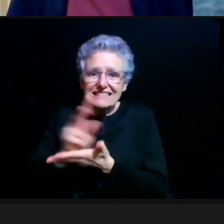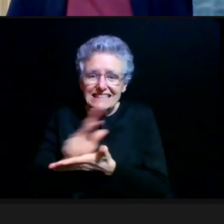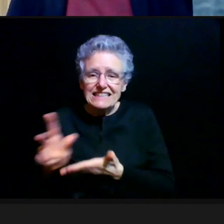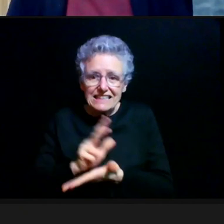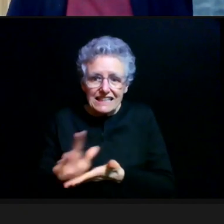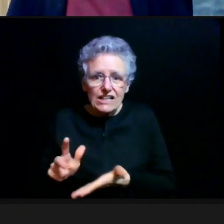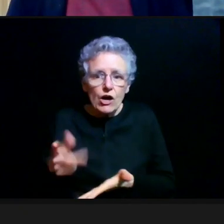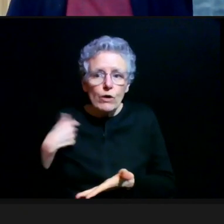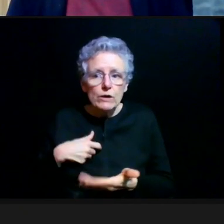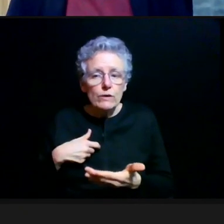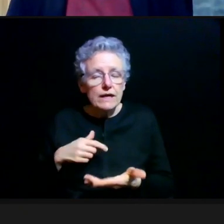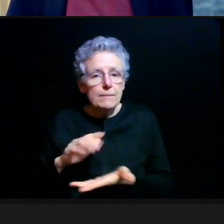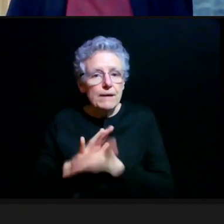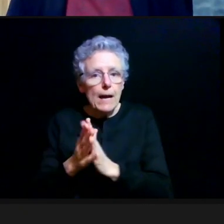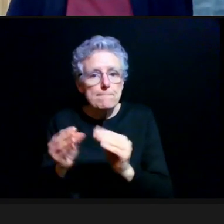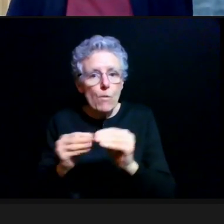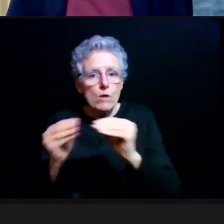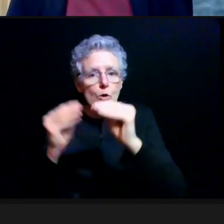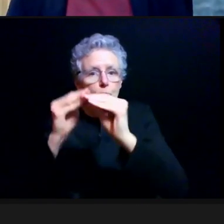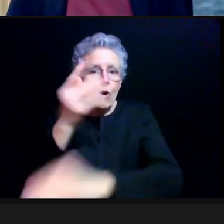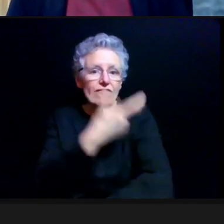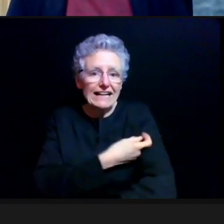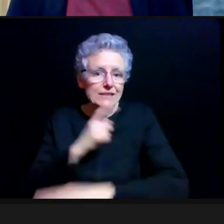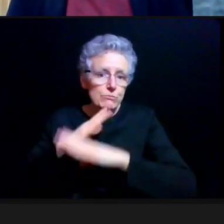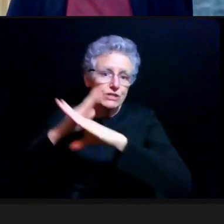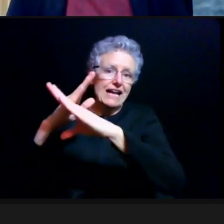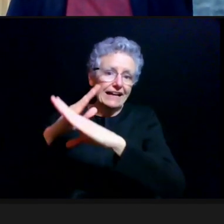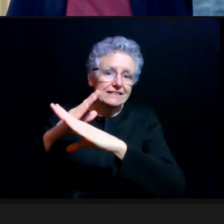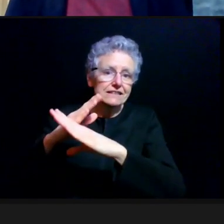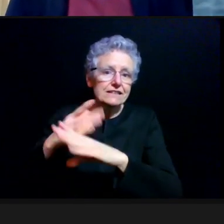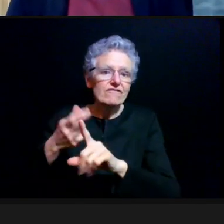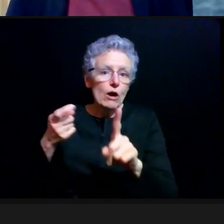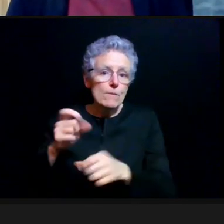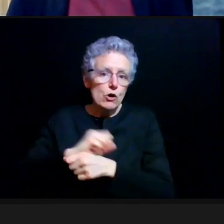as a community from COVID. So thanks very much for joining us today